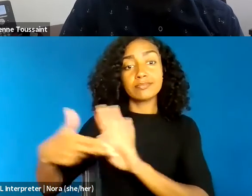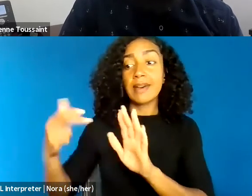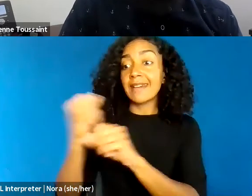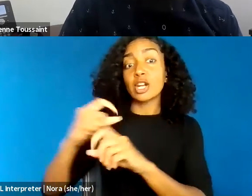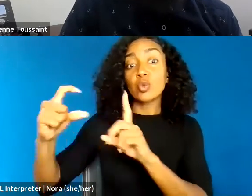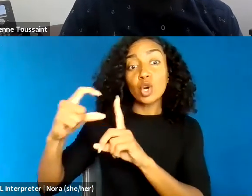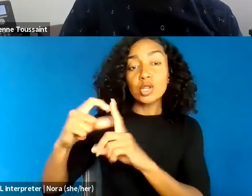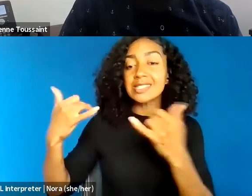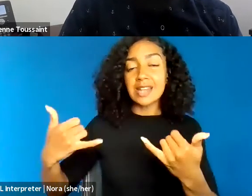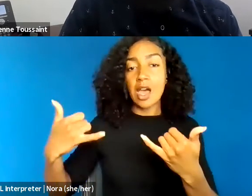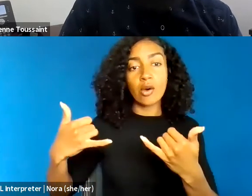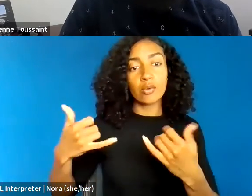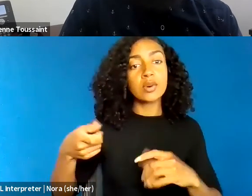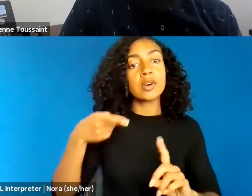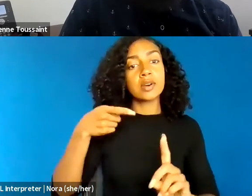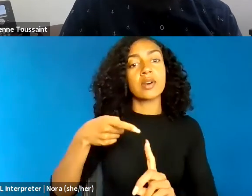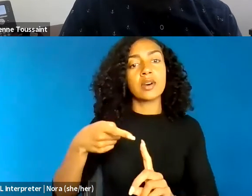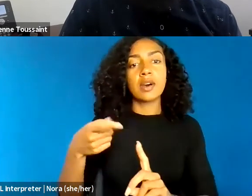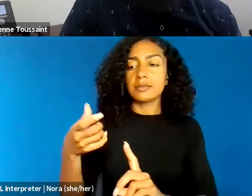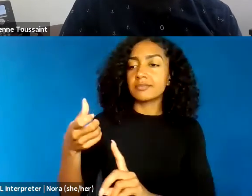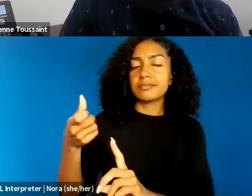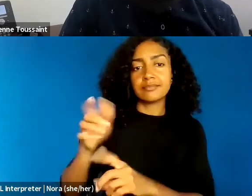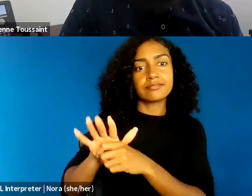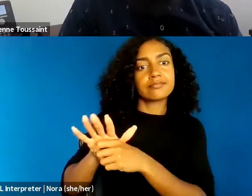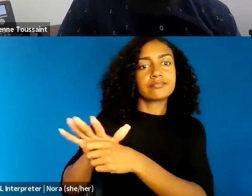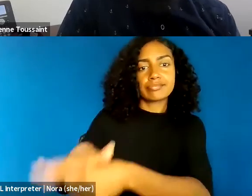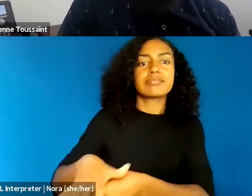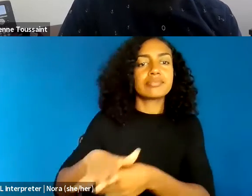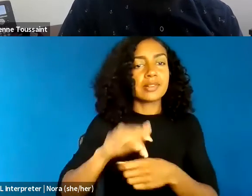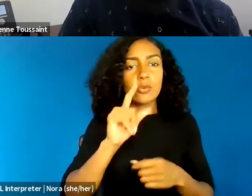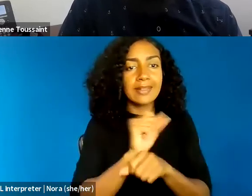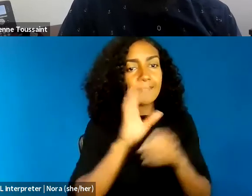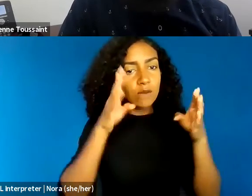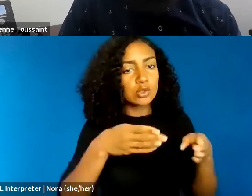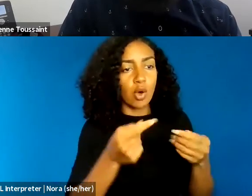and not on the actual substance of the words spoken. This framing renders the police officers